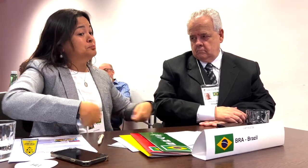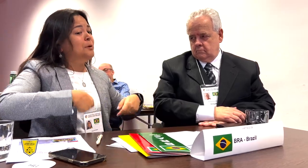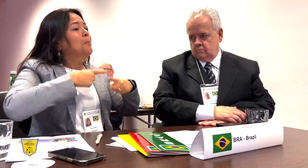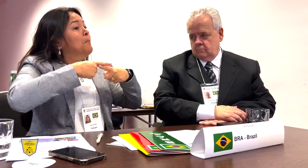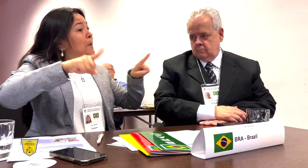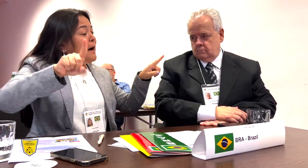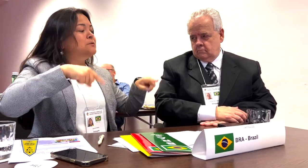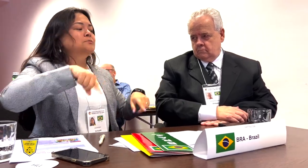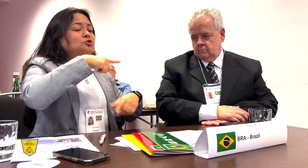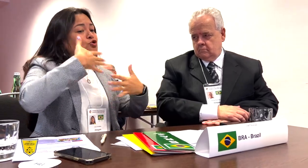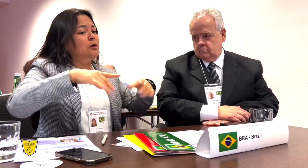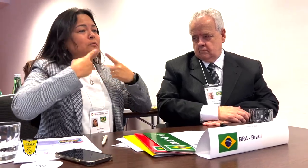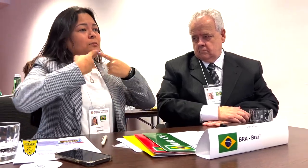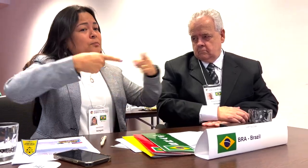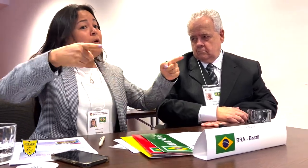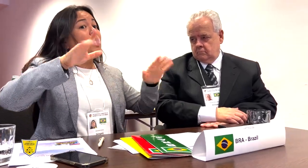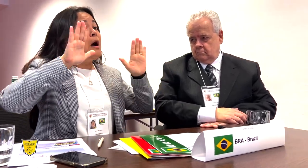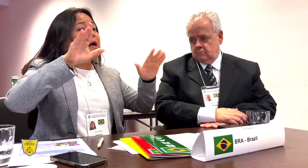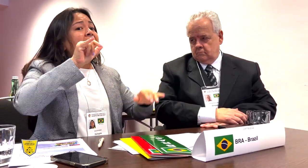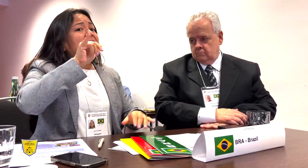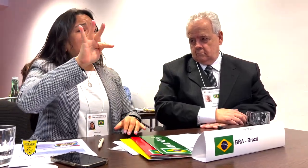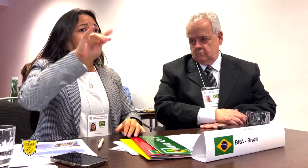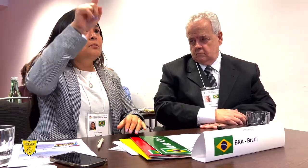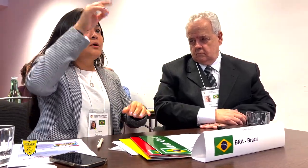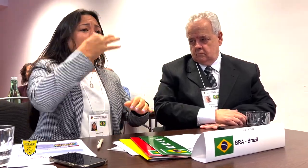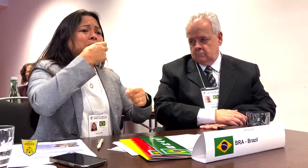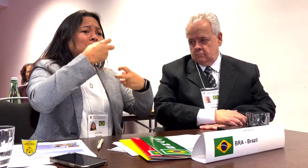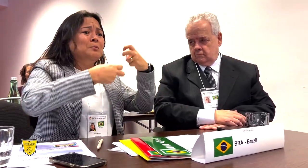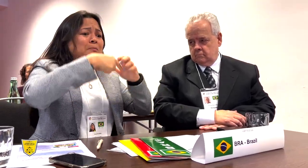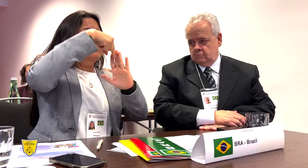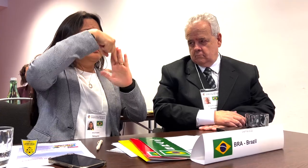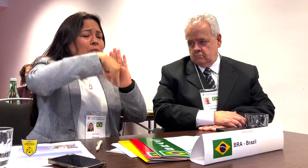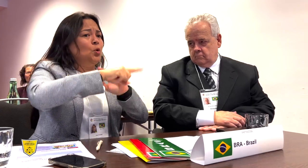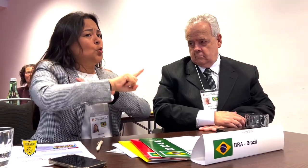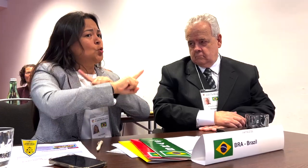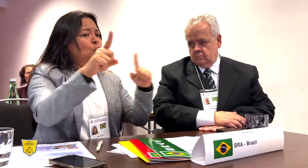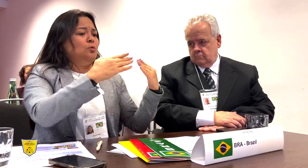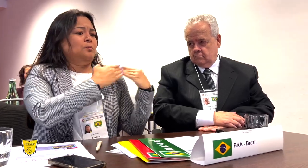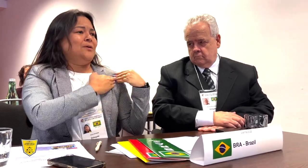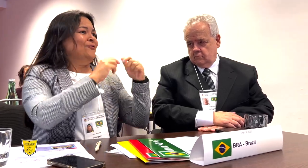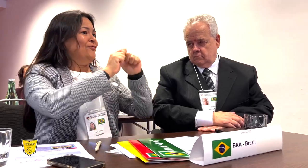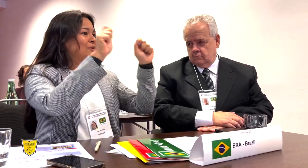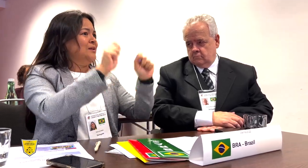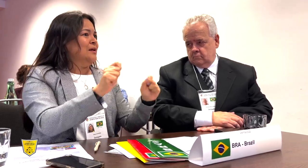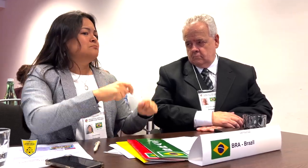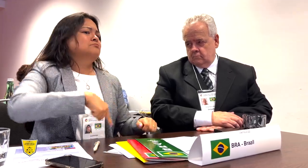it is not the responsibility of the Brazil Sports Federation to assume. So, all delegates agreed and supported Caxias do Sul